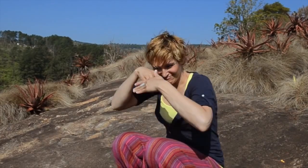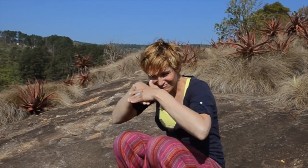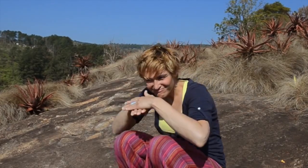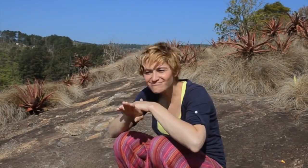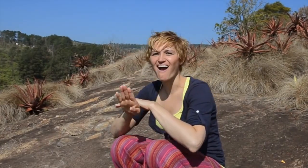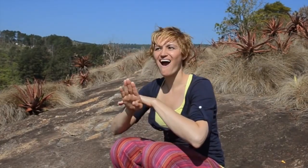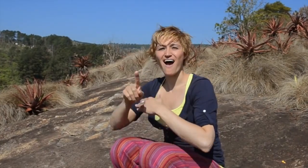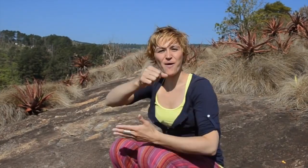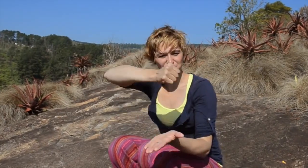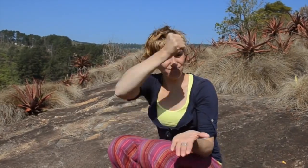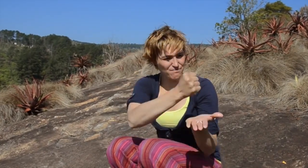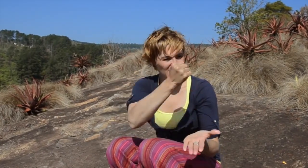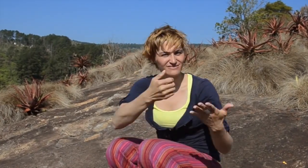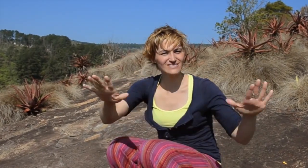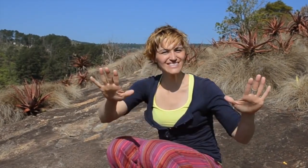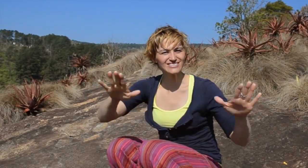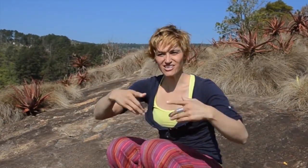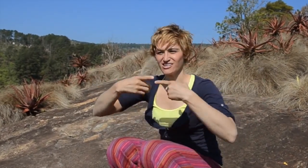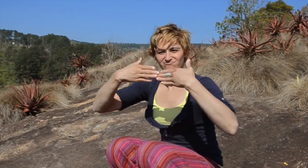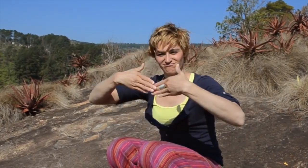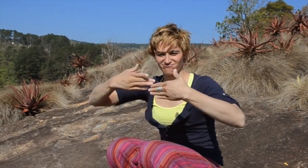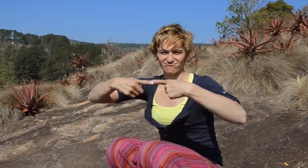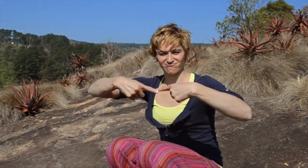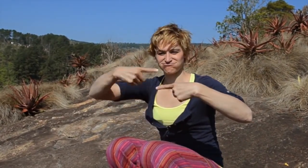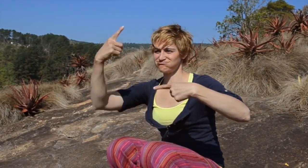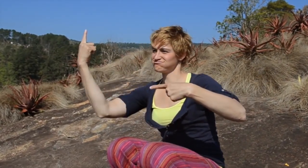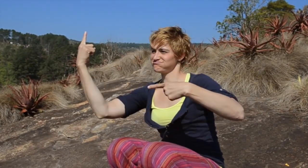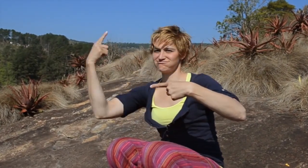I just entered the country and had my